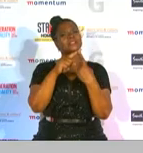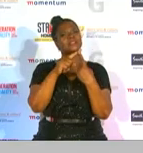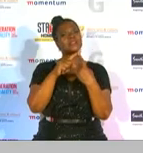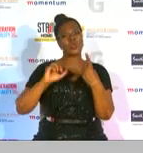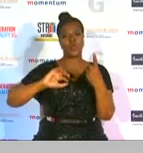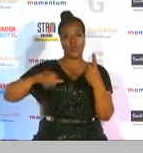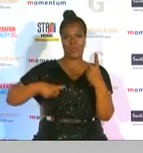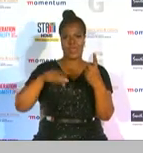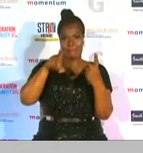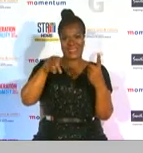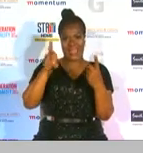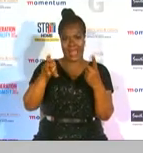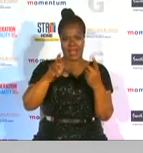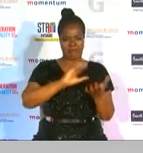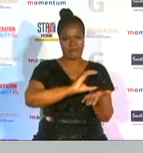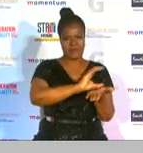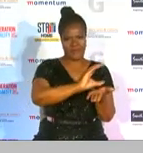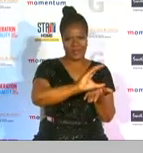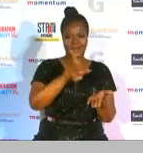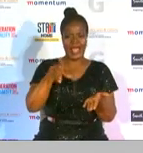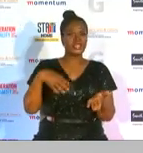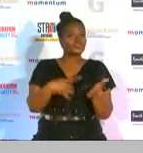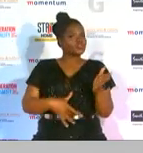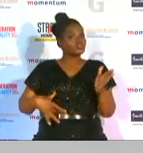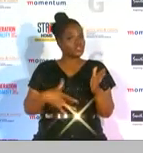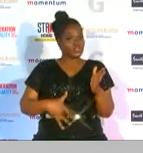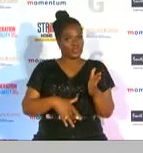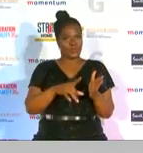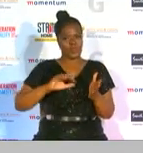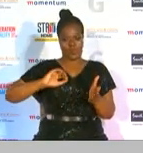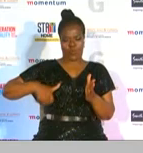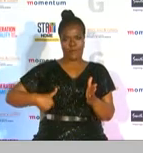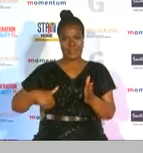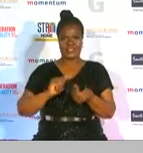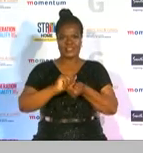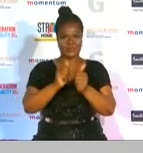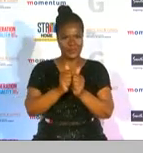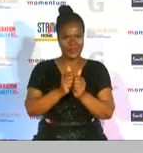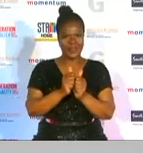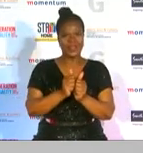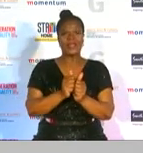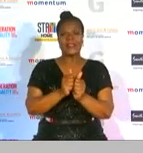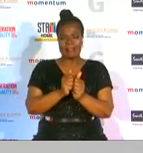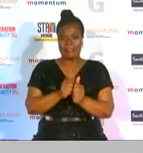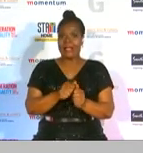and sponsorships who championed women's sports now this category was fiercely contested during public voting